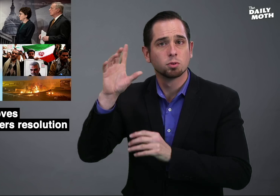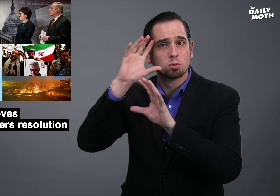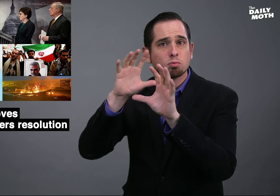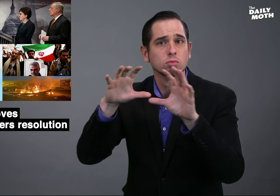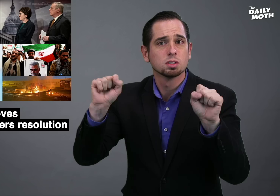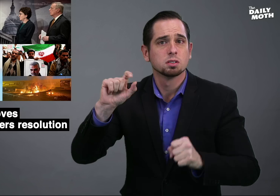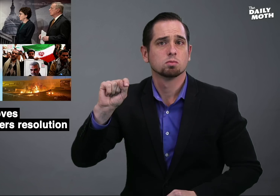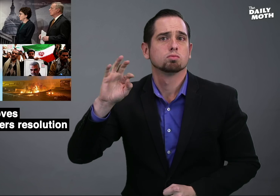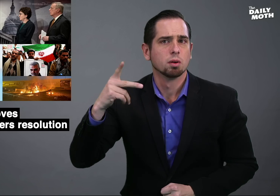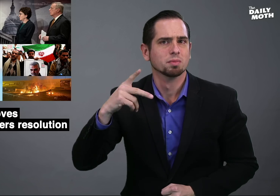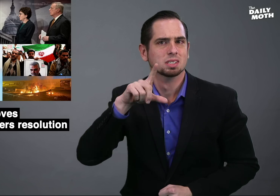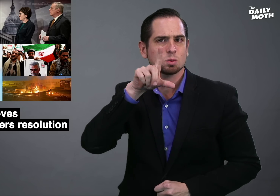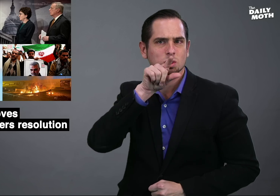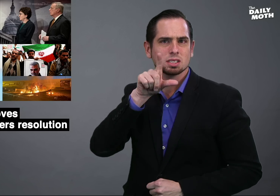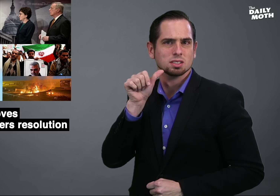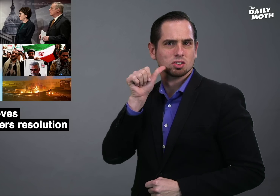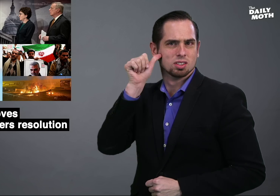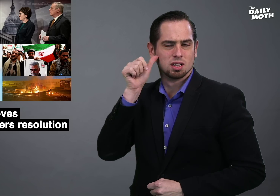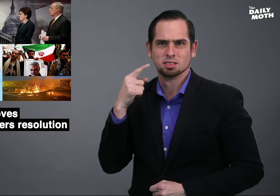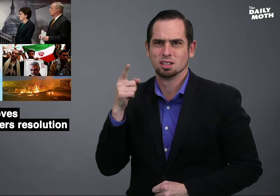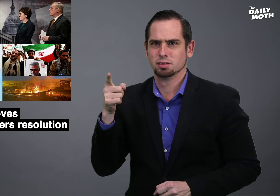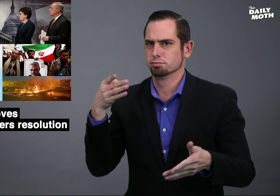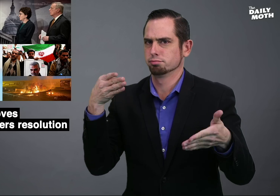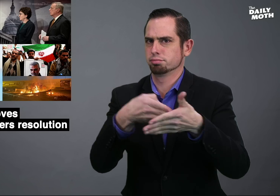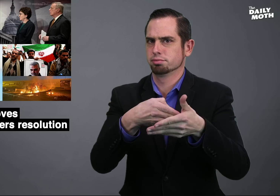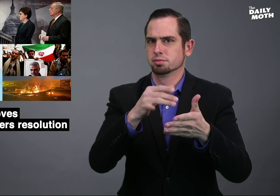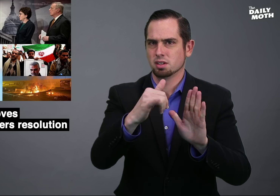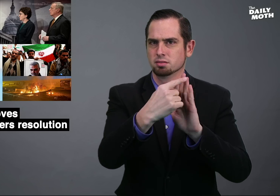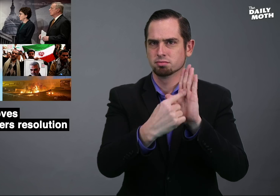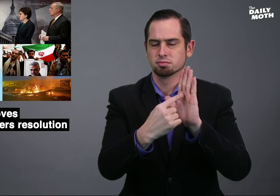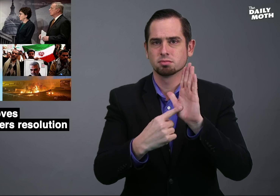President Trump tweeted yesterday that he was opposed to